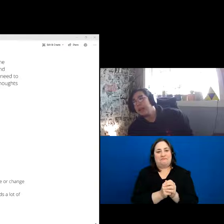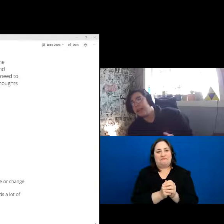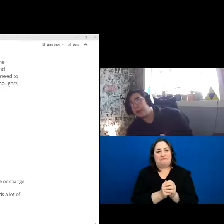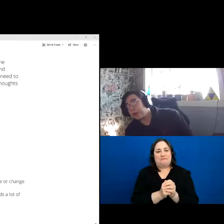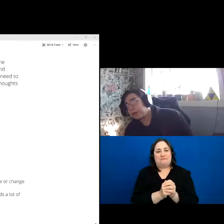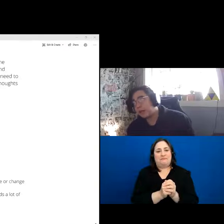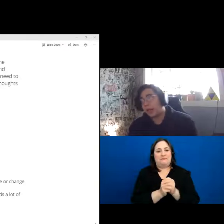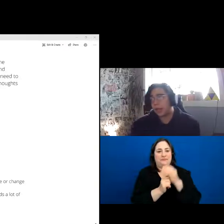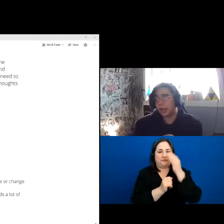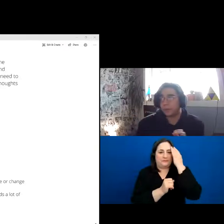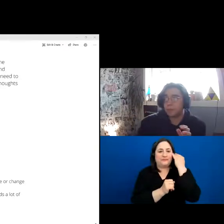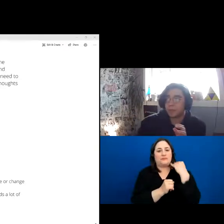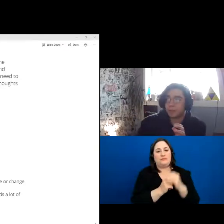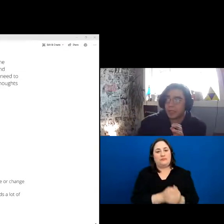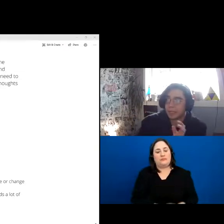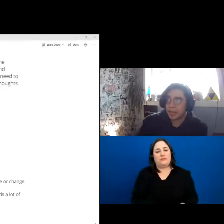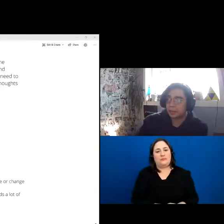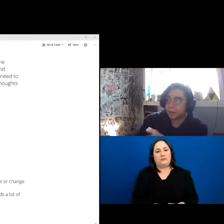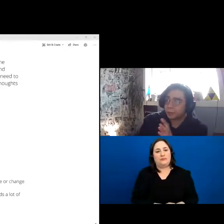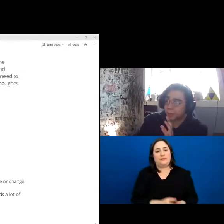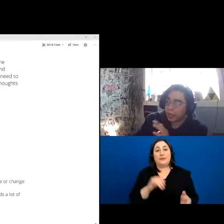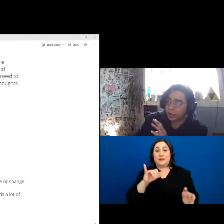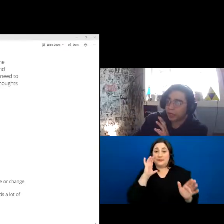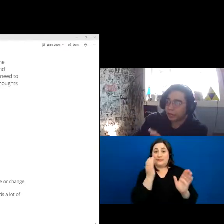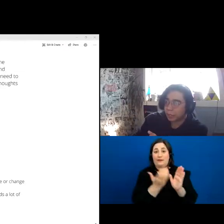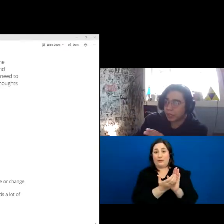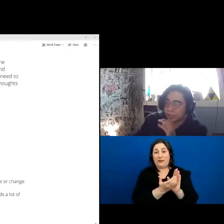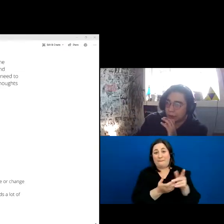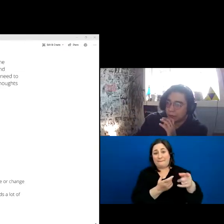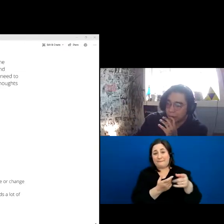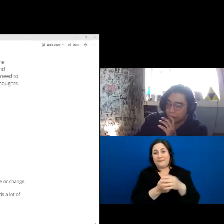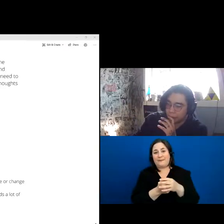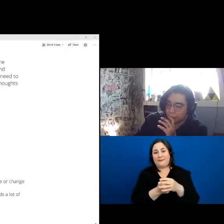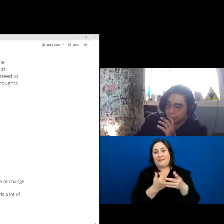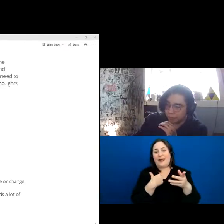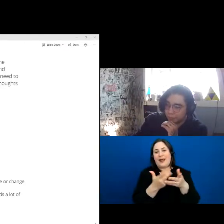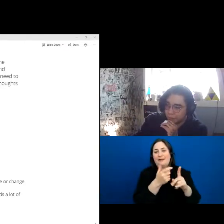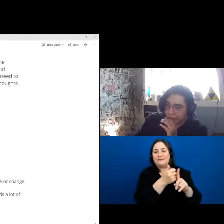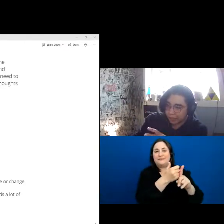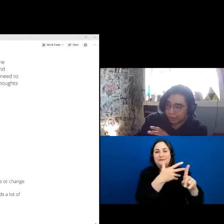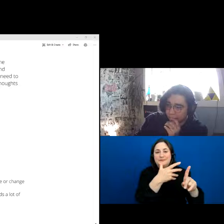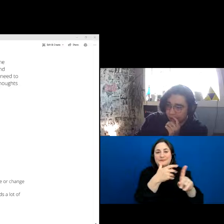So, this is a diagram, I've kind of broken it down a little bit more, taken out a lot of